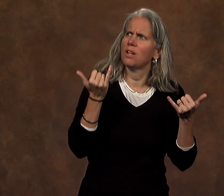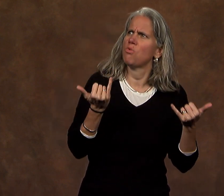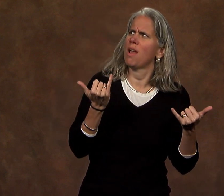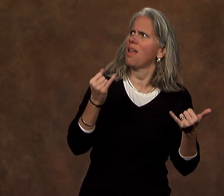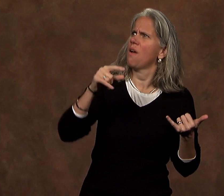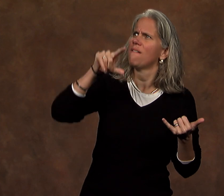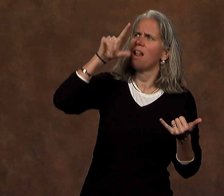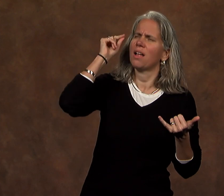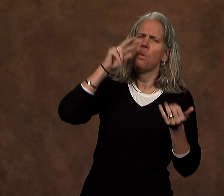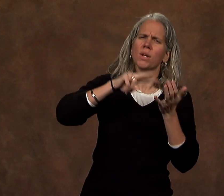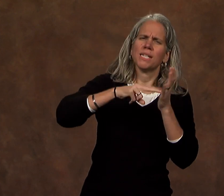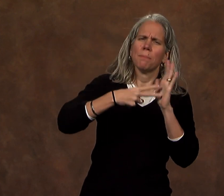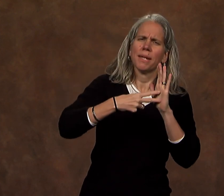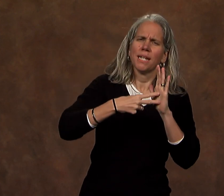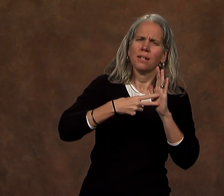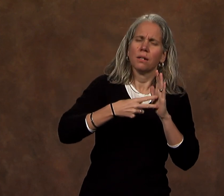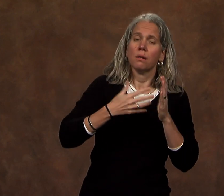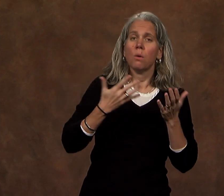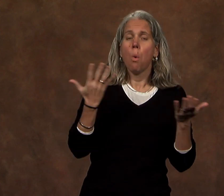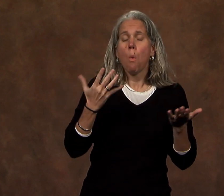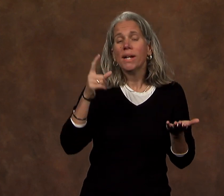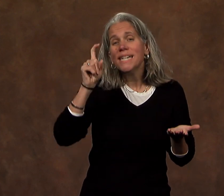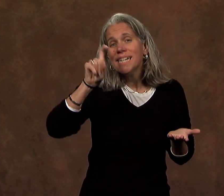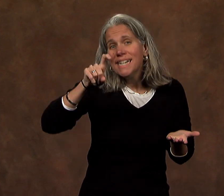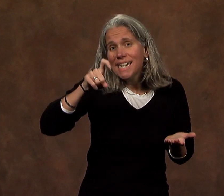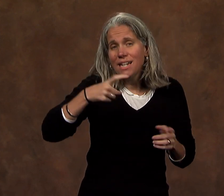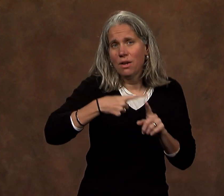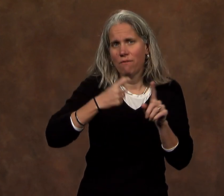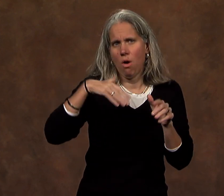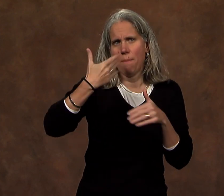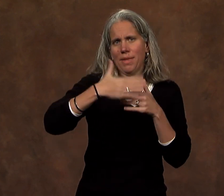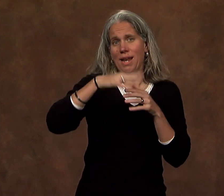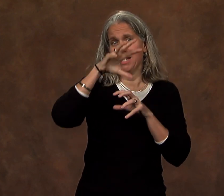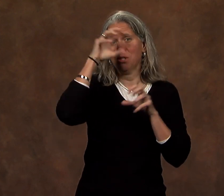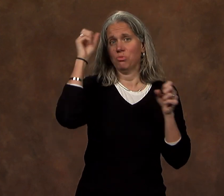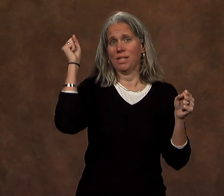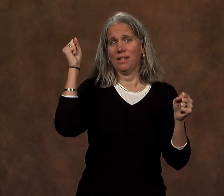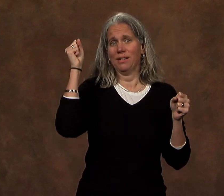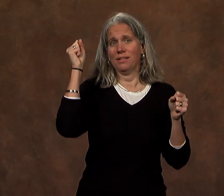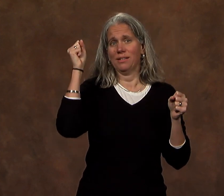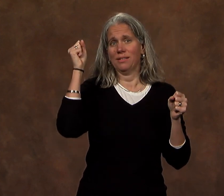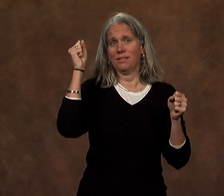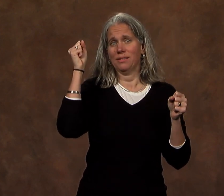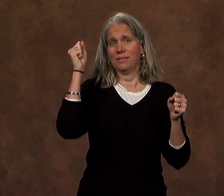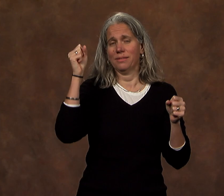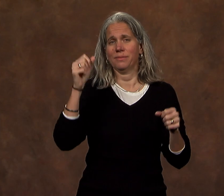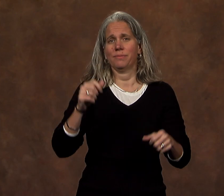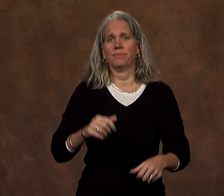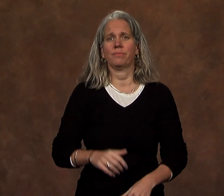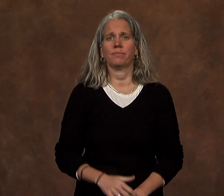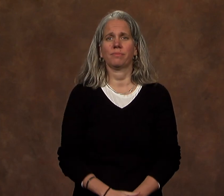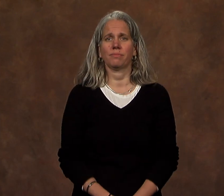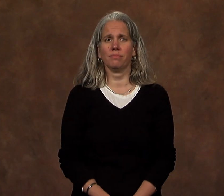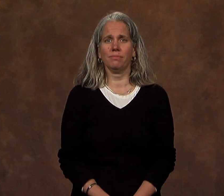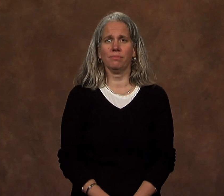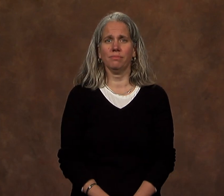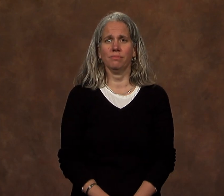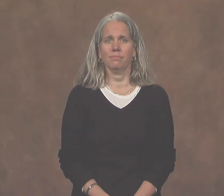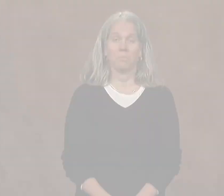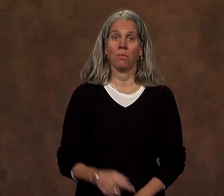to be president of Gallaudet, and what it is that we need from our next president.